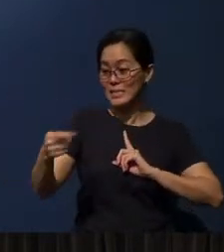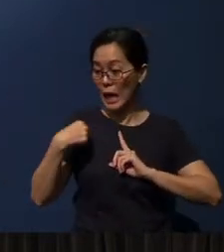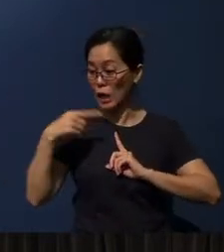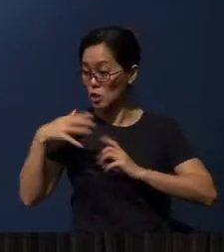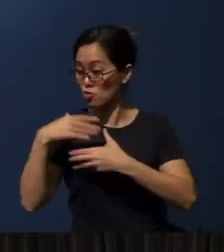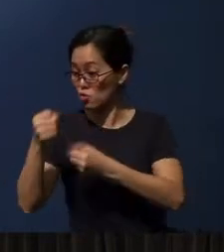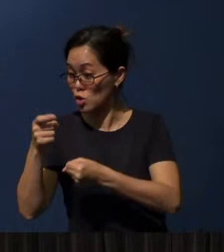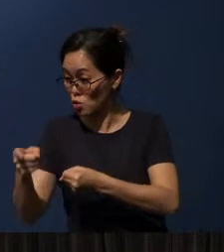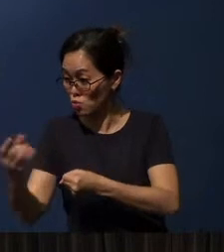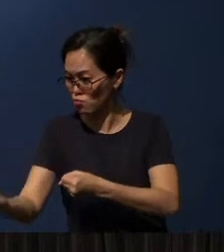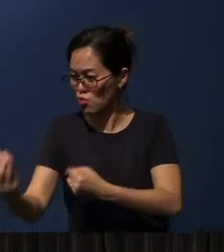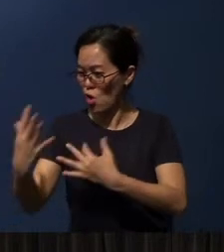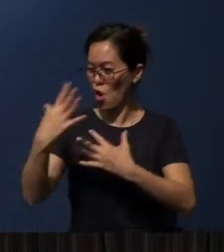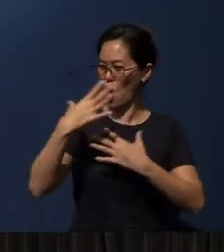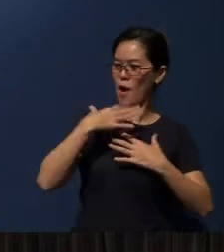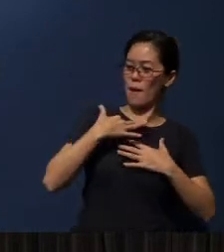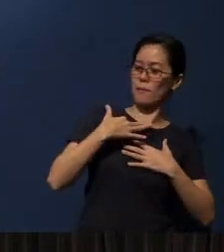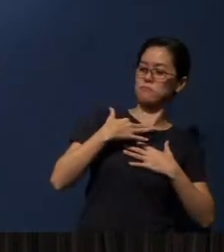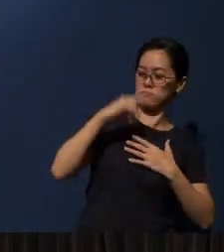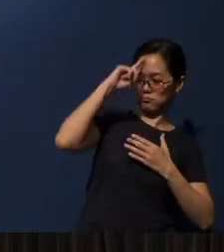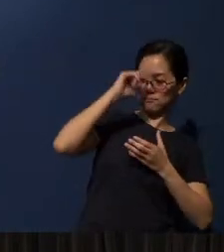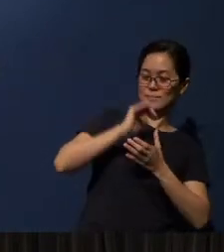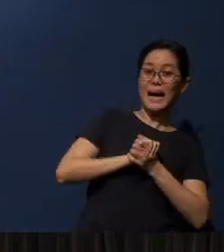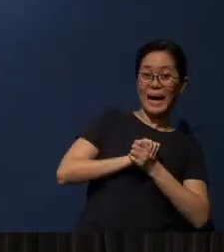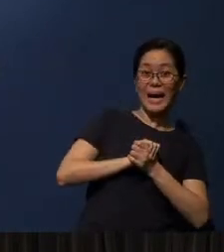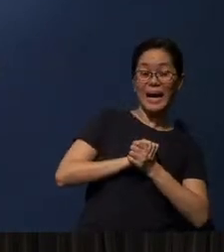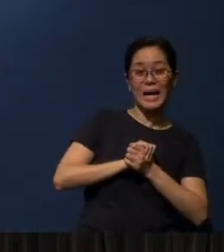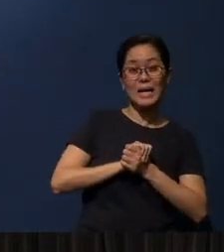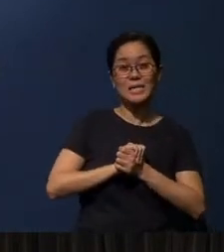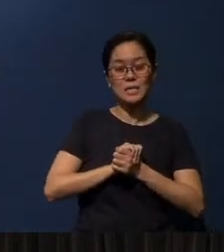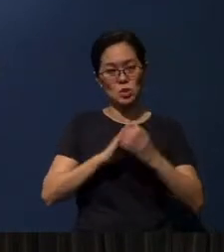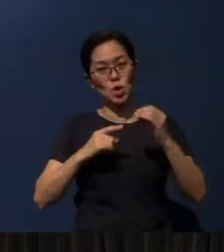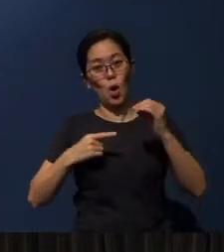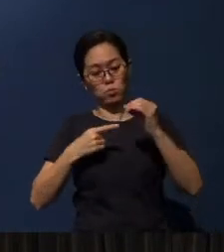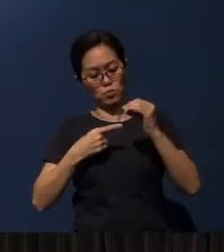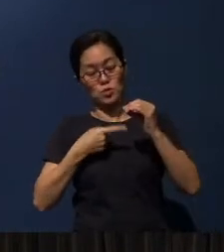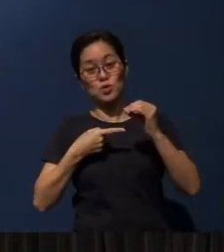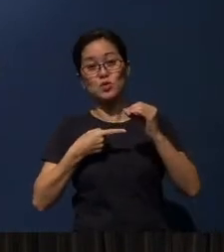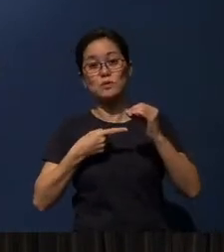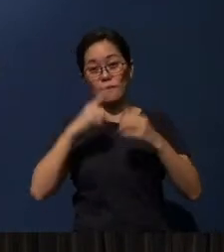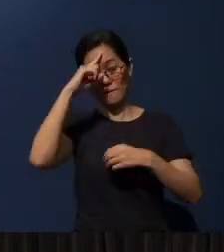that is, the object of faith or the object of trust.